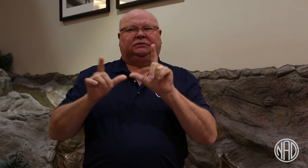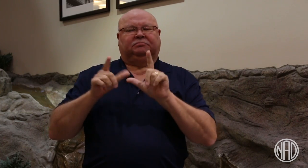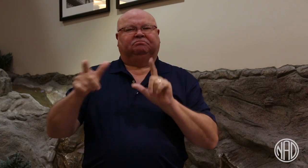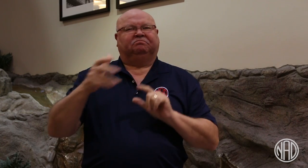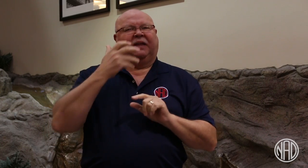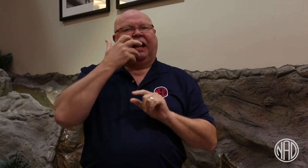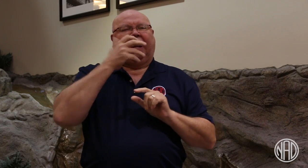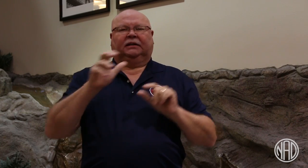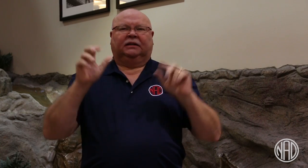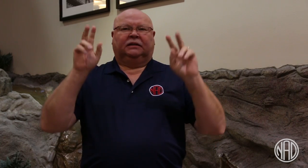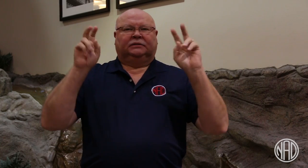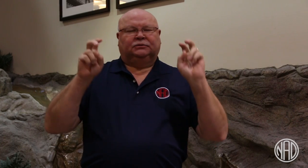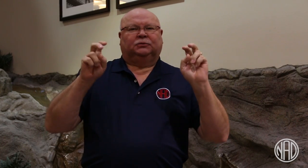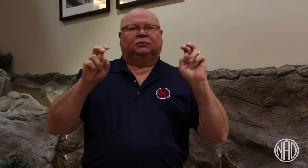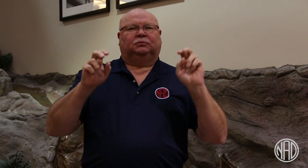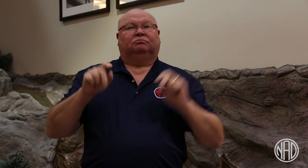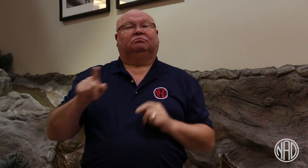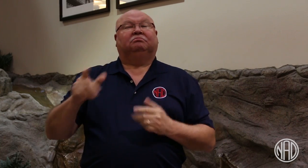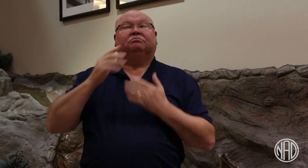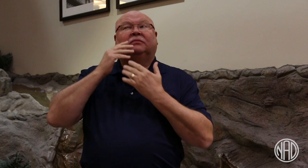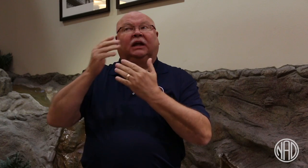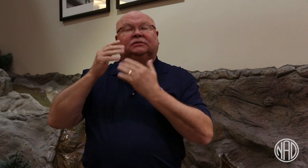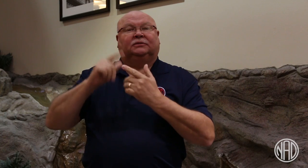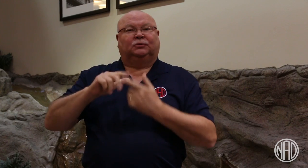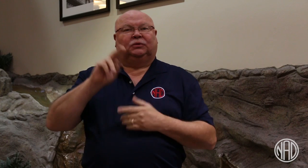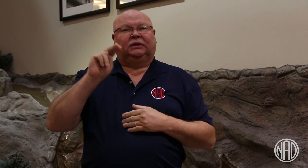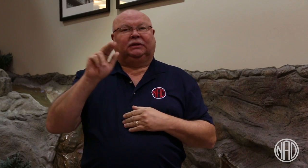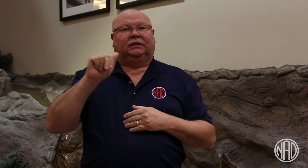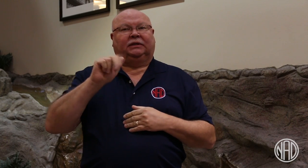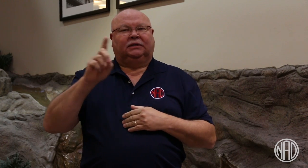Interpreting License is an important topic right now in our region.